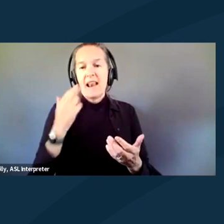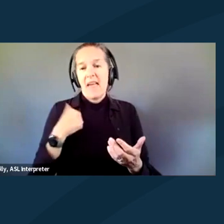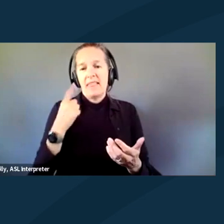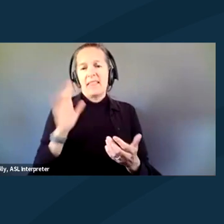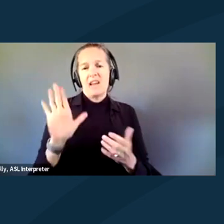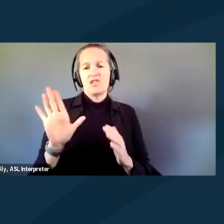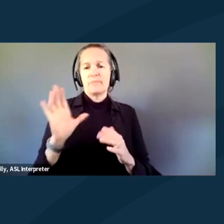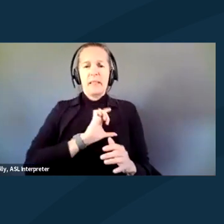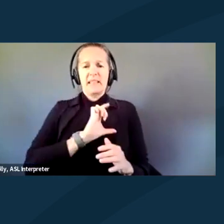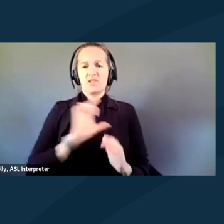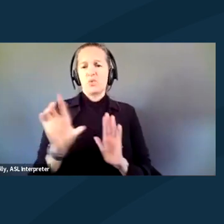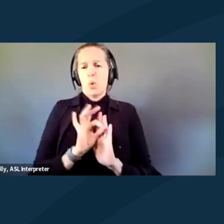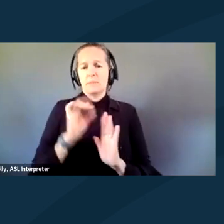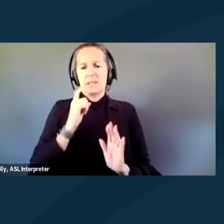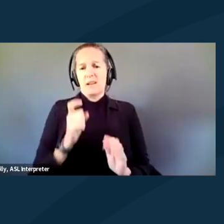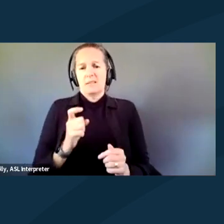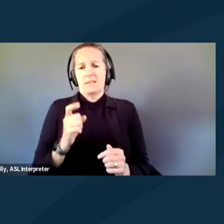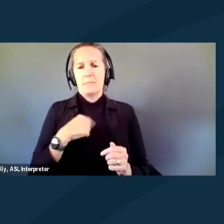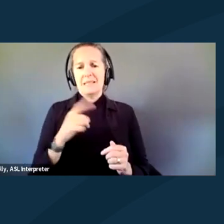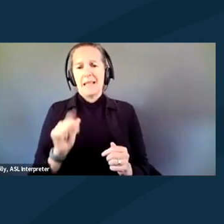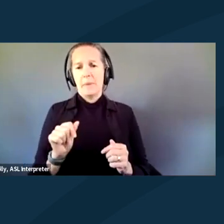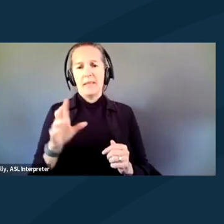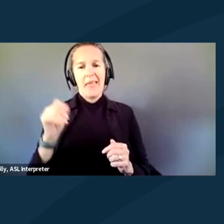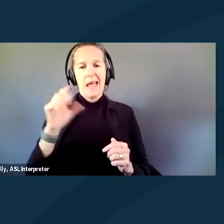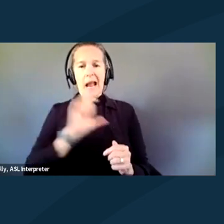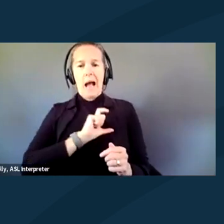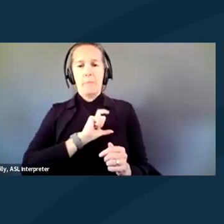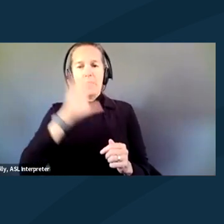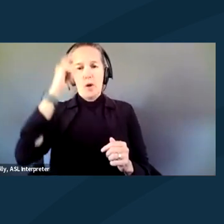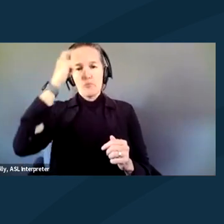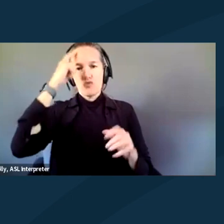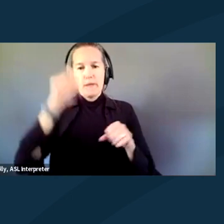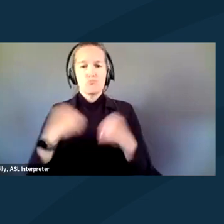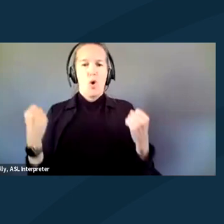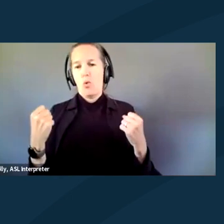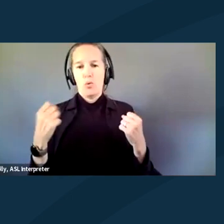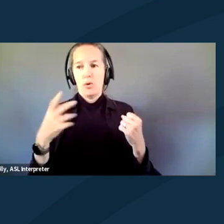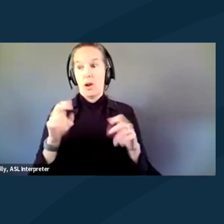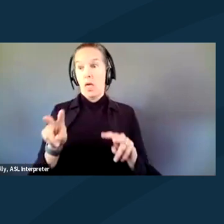And the cop brain just breaks in response to seeing someone with a disability.